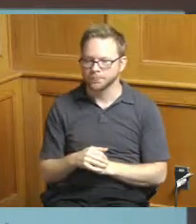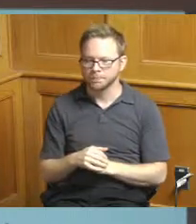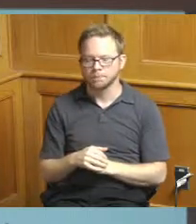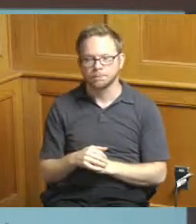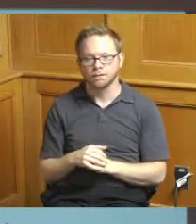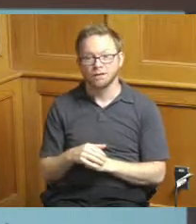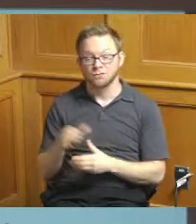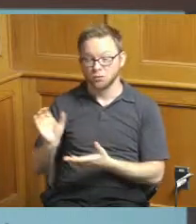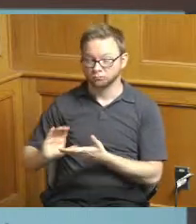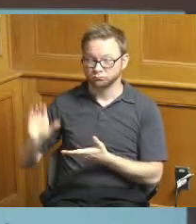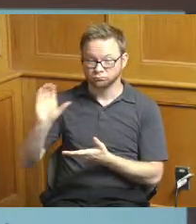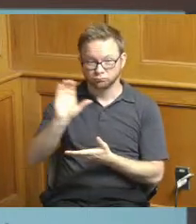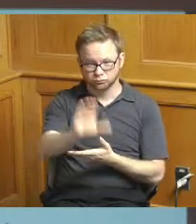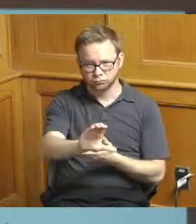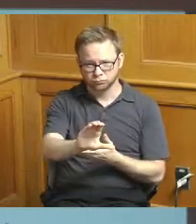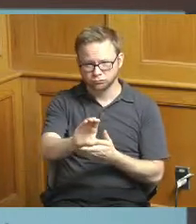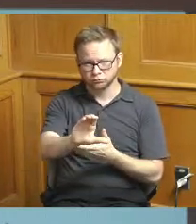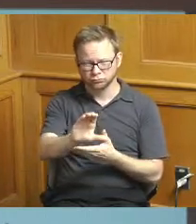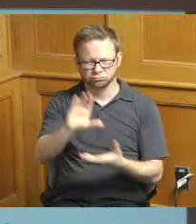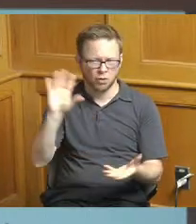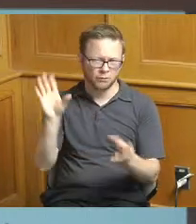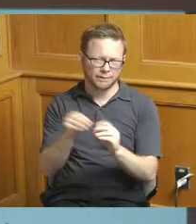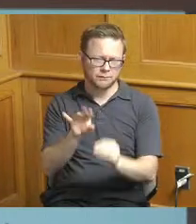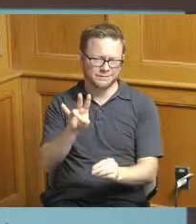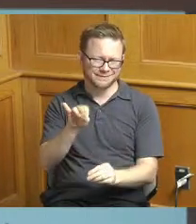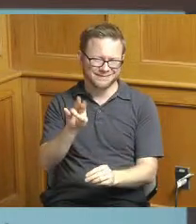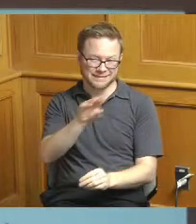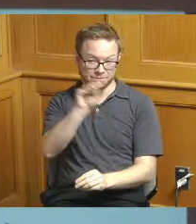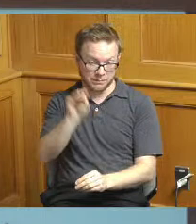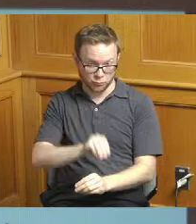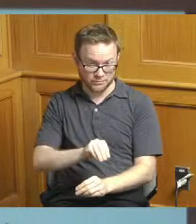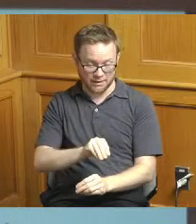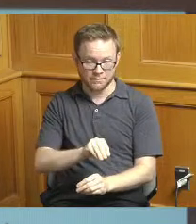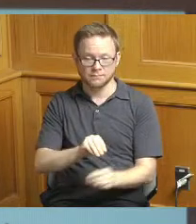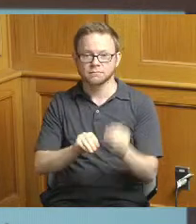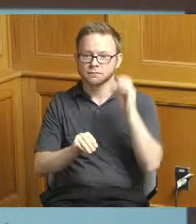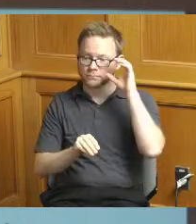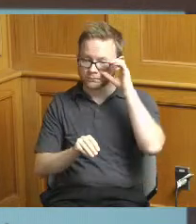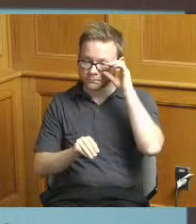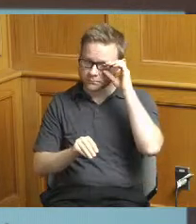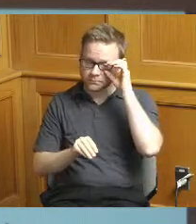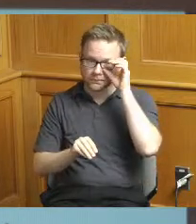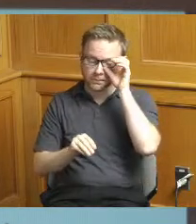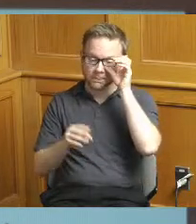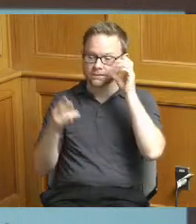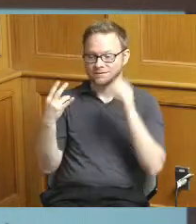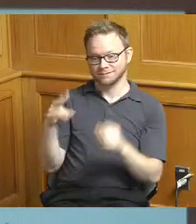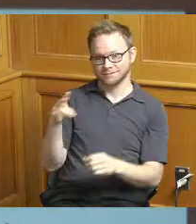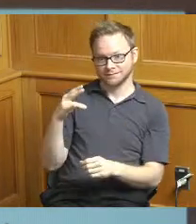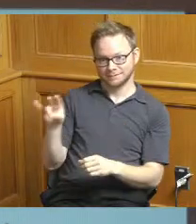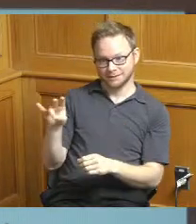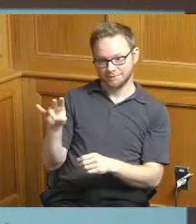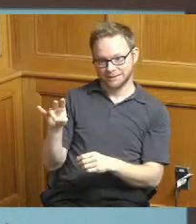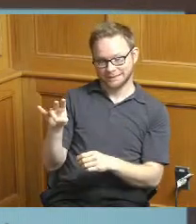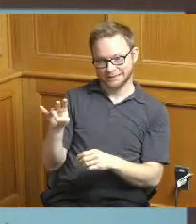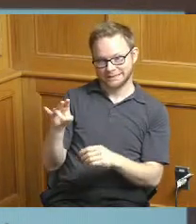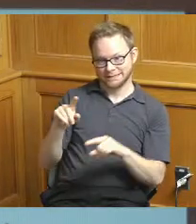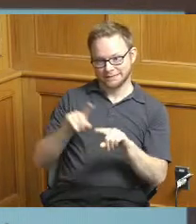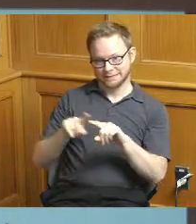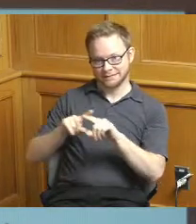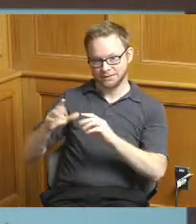70 percent of that for 2021. we did legislate 17 construction projects for about 40 million dollars